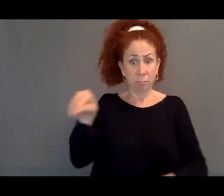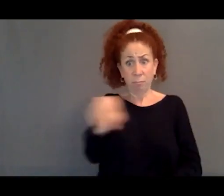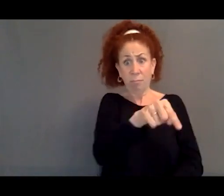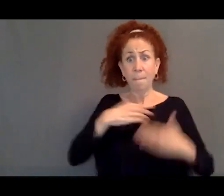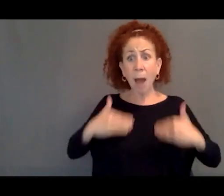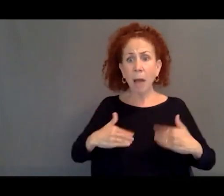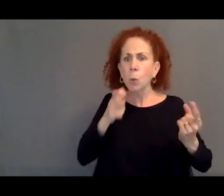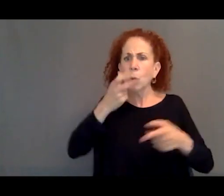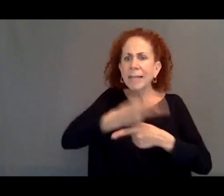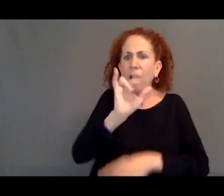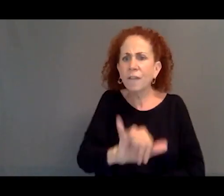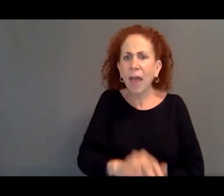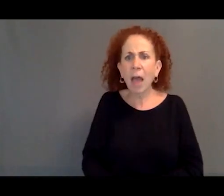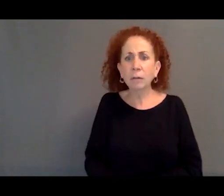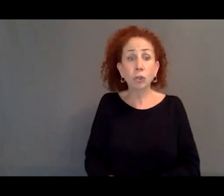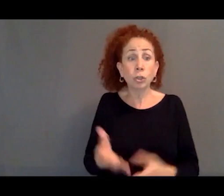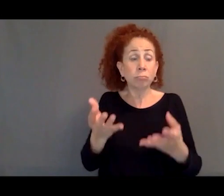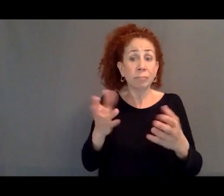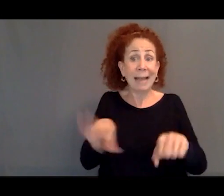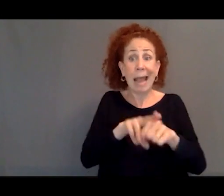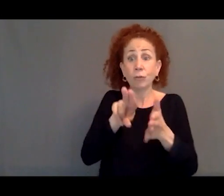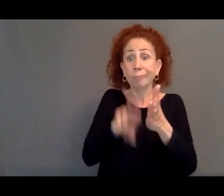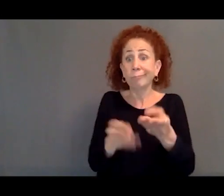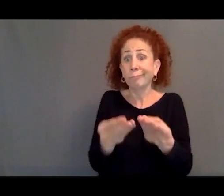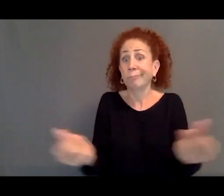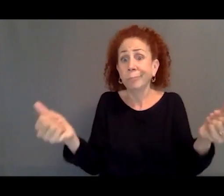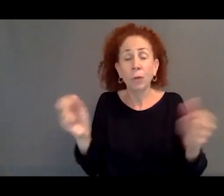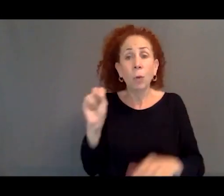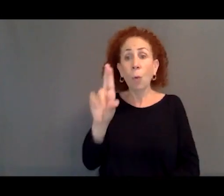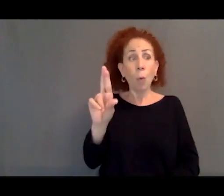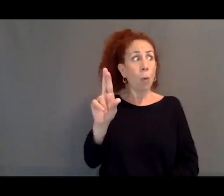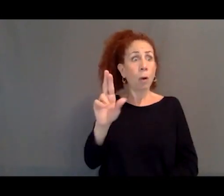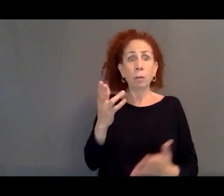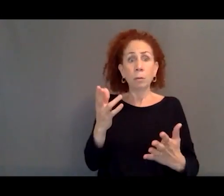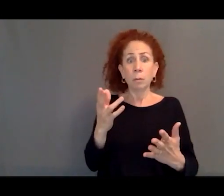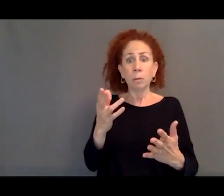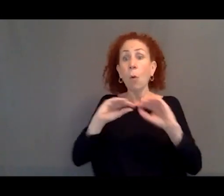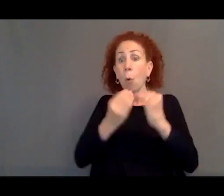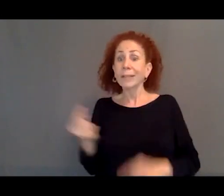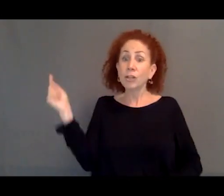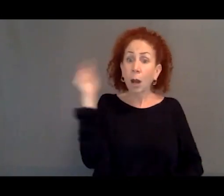Is that just like the terrain or is there like an organization